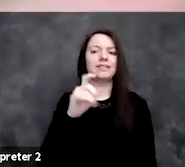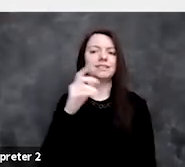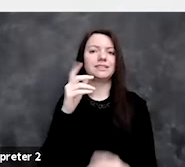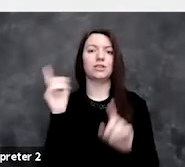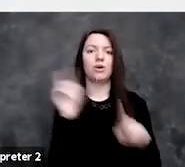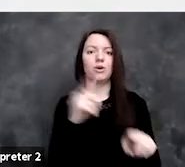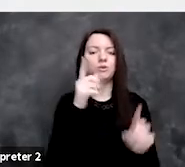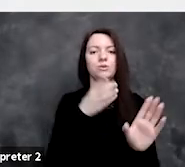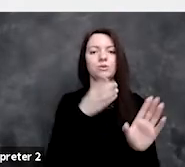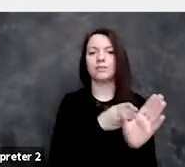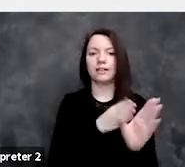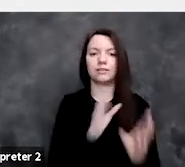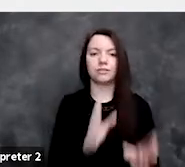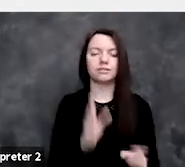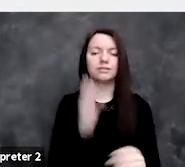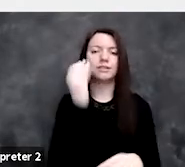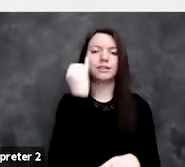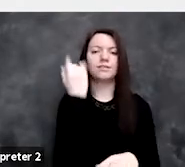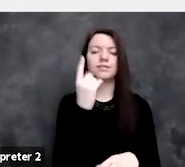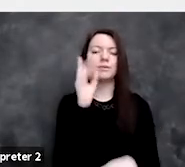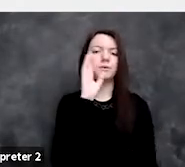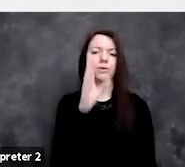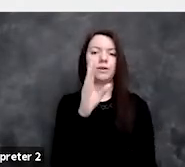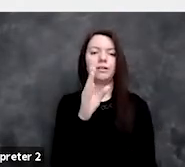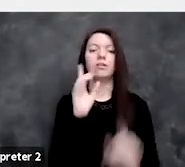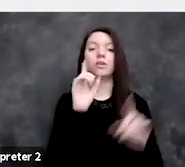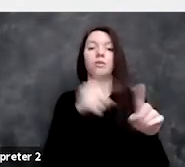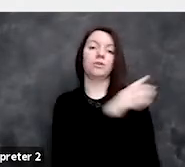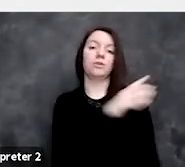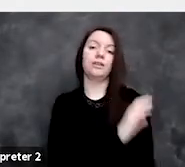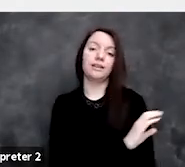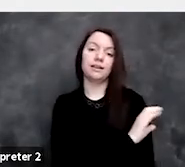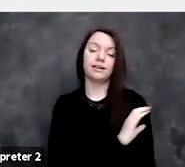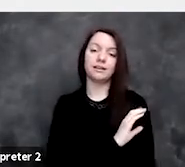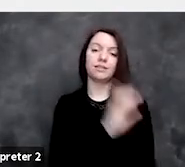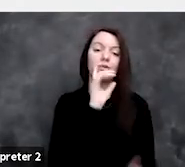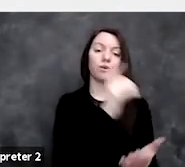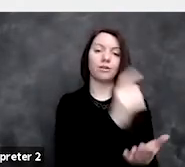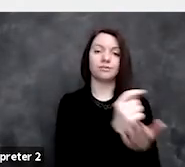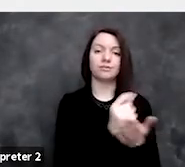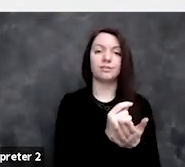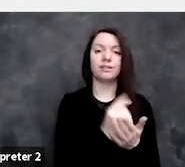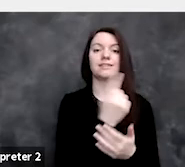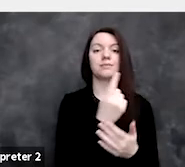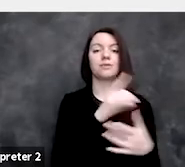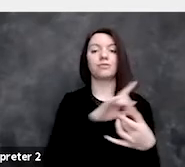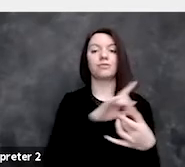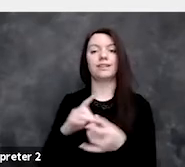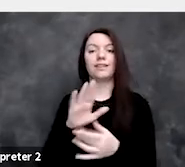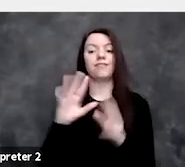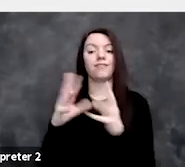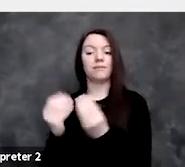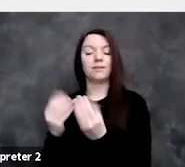if someone's going to, say, a clinic for something that someone in their family may not agree with?